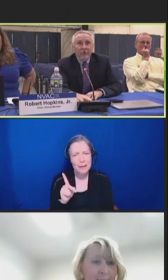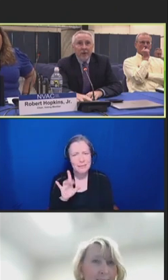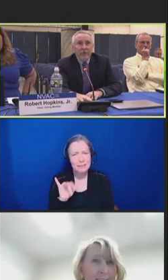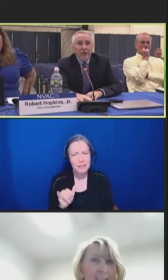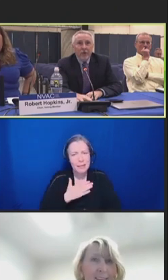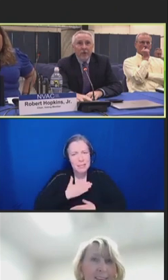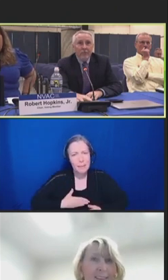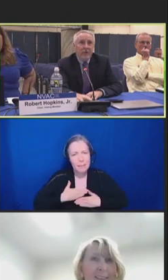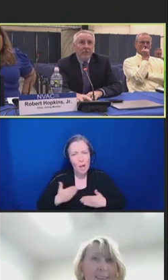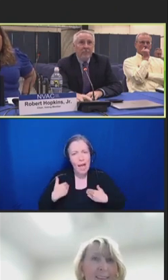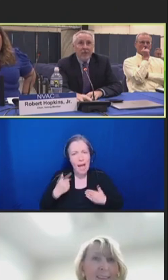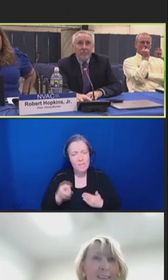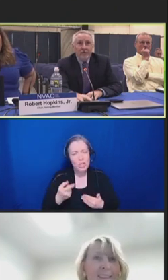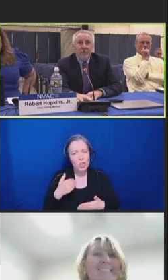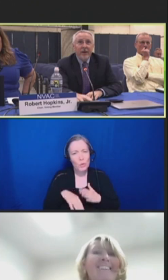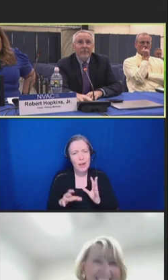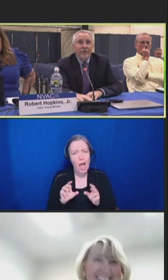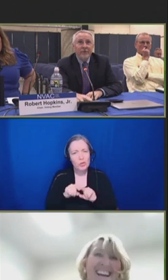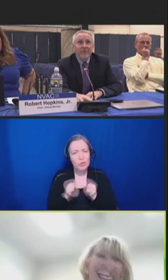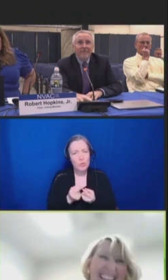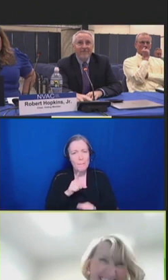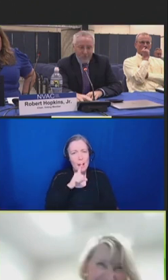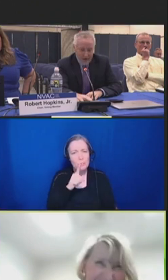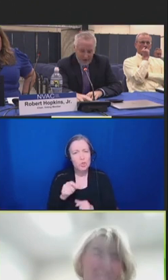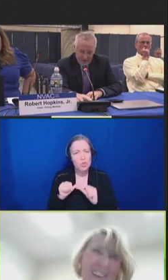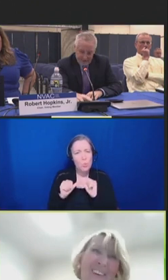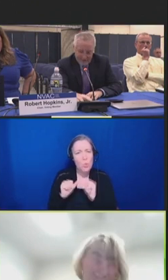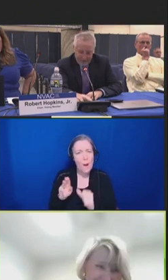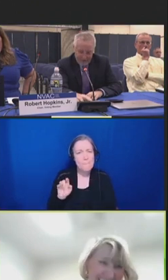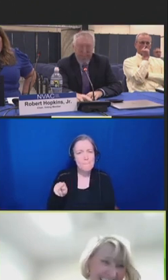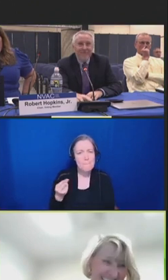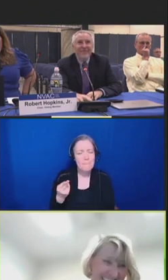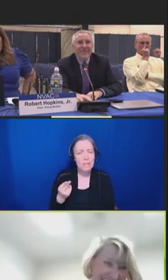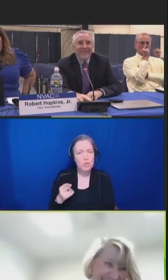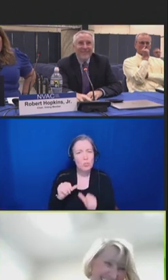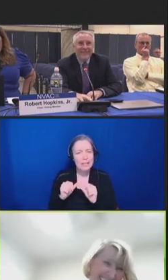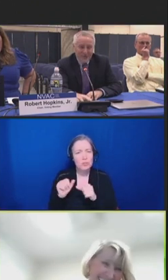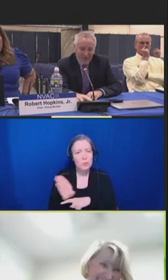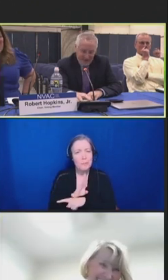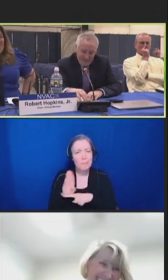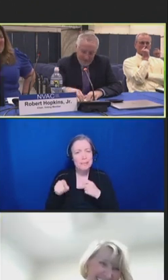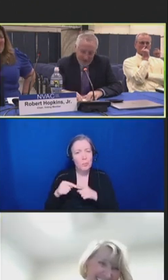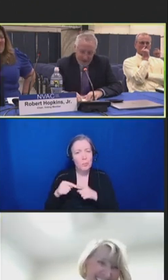And I'm sure we'll keep Mitch [spelled phonetically] busy after you leave. Kelly Goode: Yeah. Welcome, Mitch. Yes.